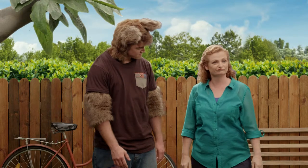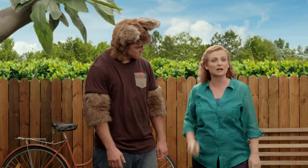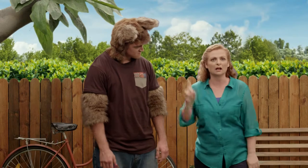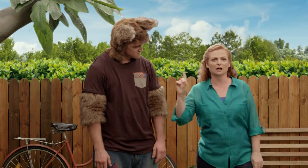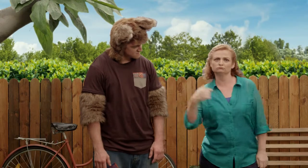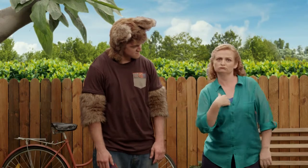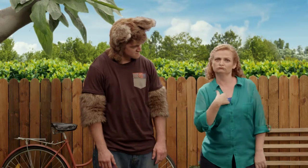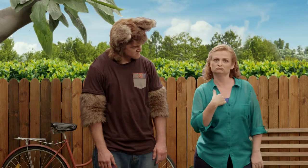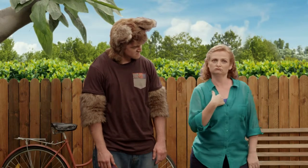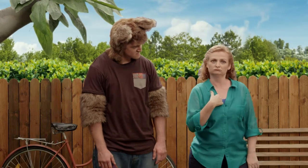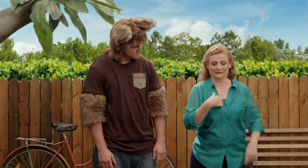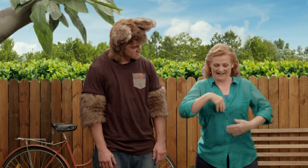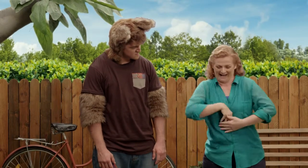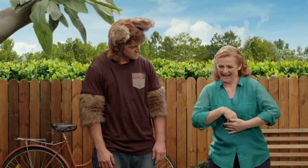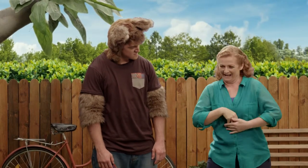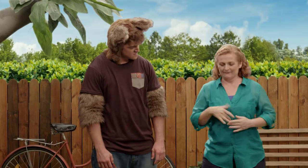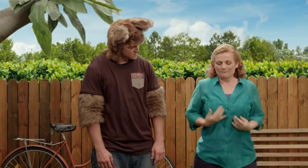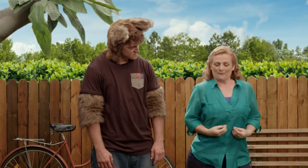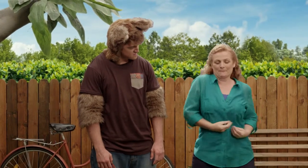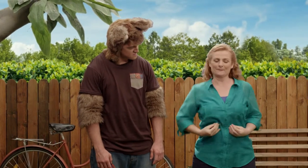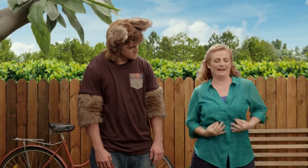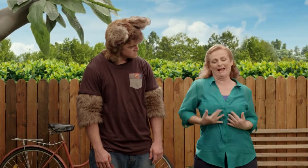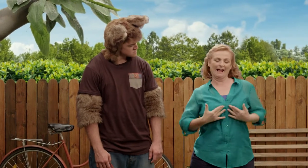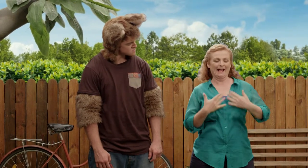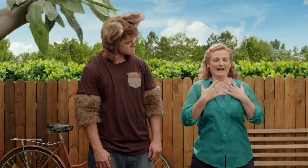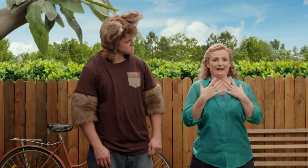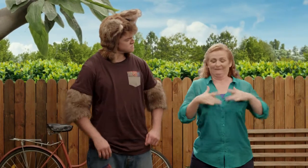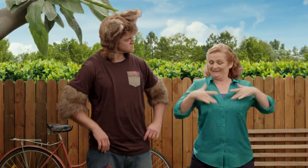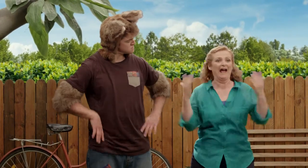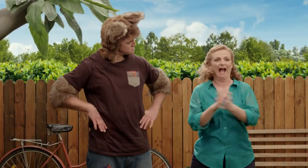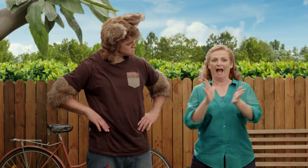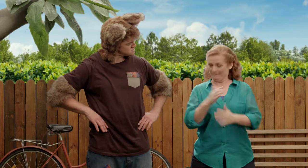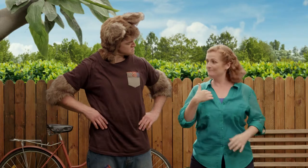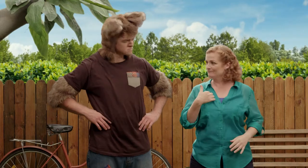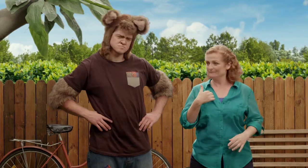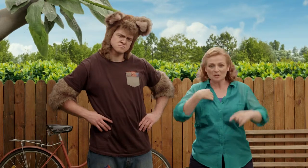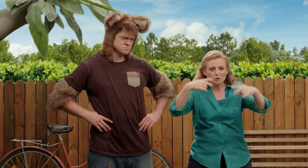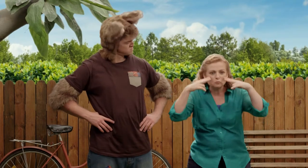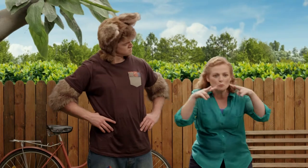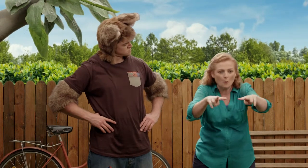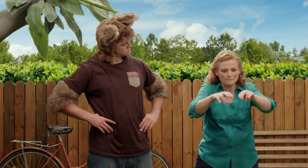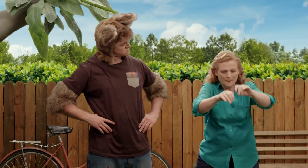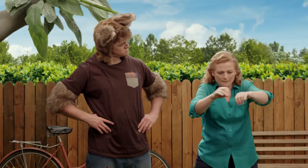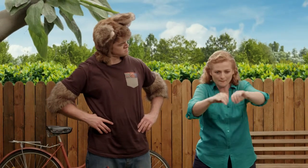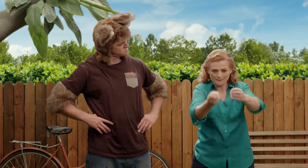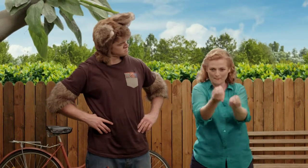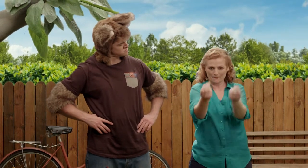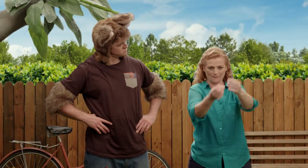Mmm, I know that if I feel happy, I feel bubbly inside, and then when I watch bubbles,